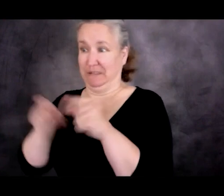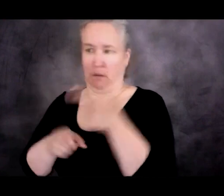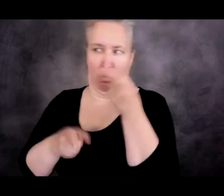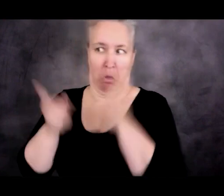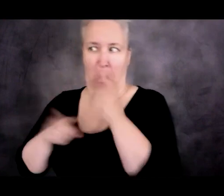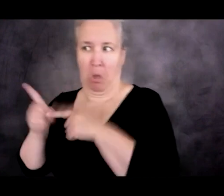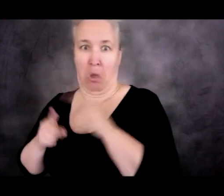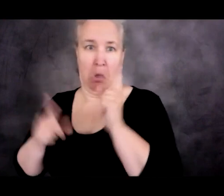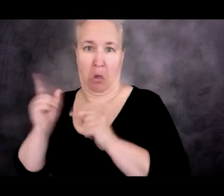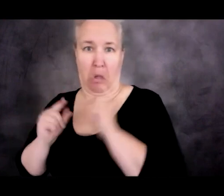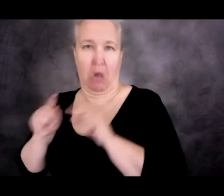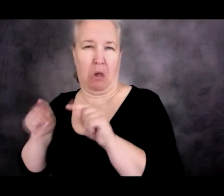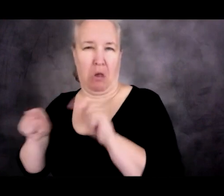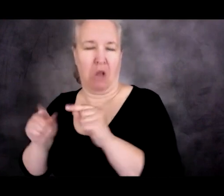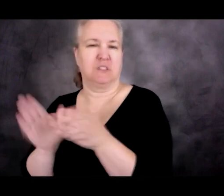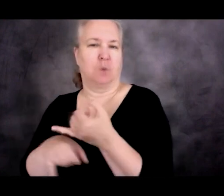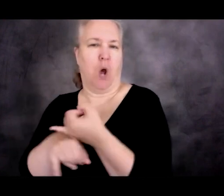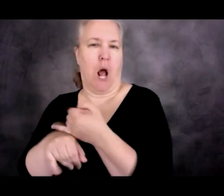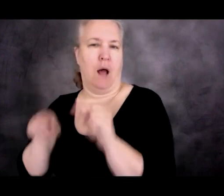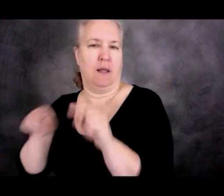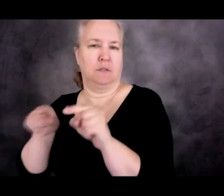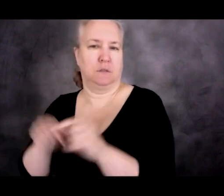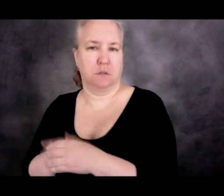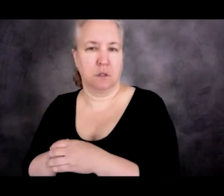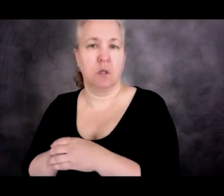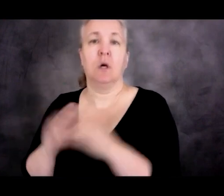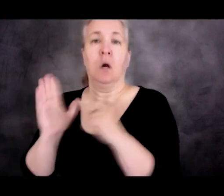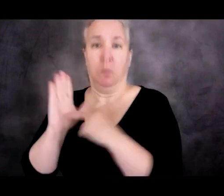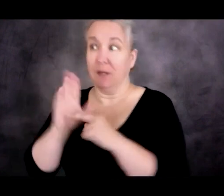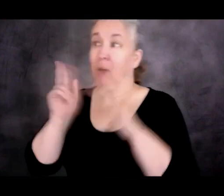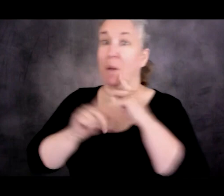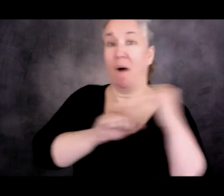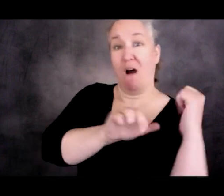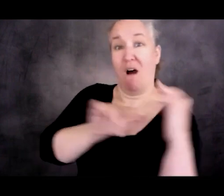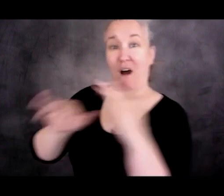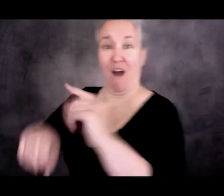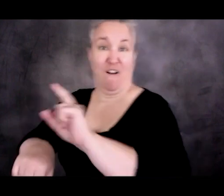nations, which would hold asylum seekers while their claims were being adjudicated